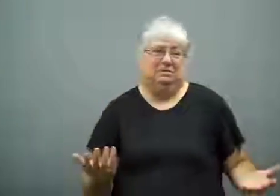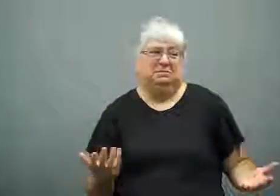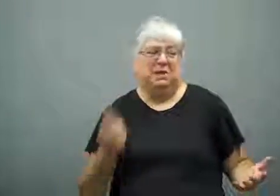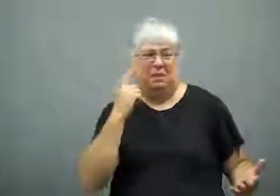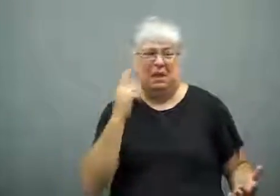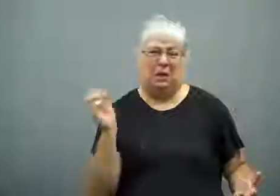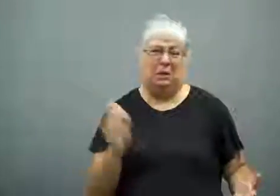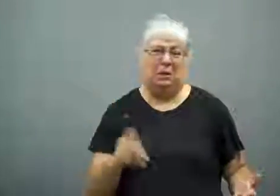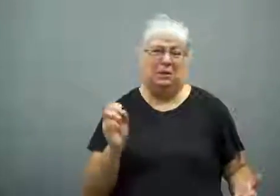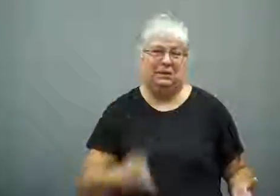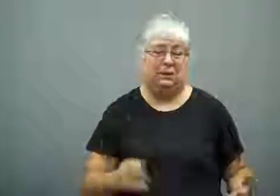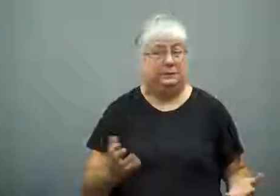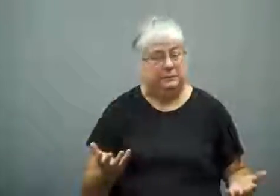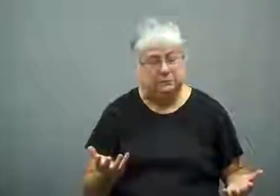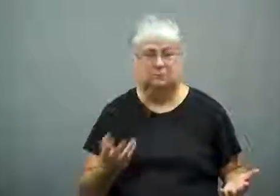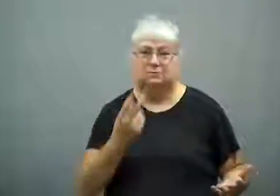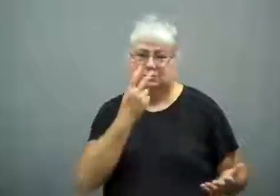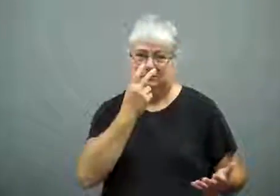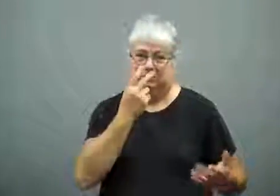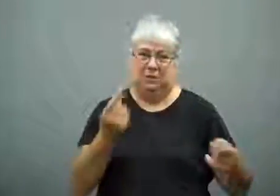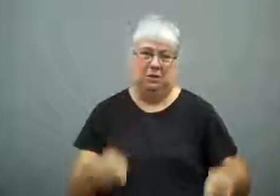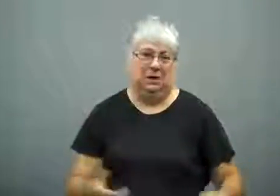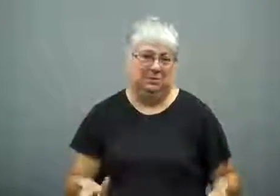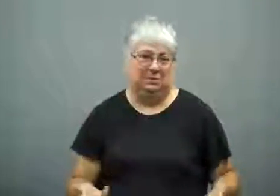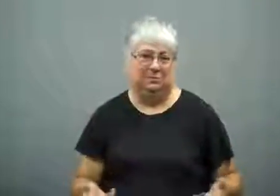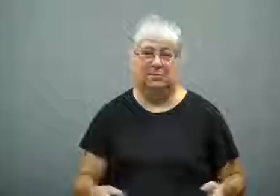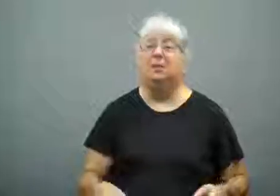It's believed they'll be ok. We'll see what happens.